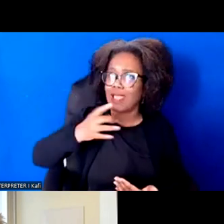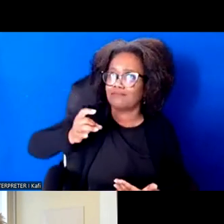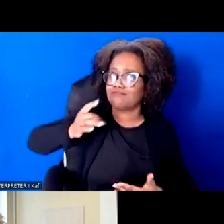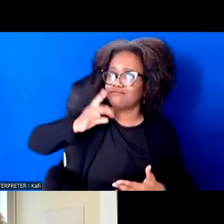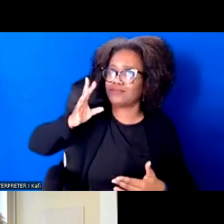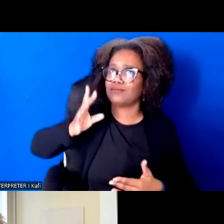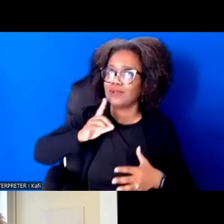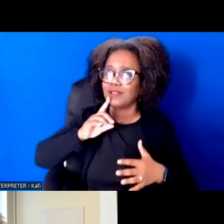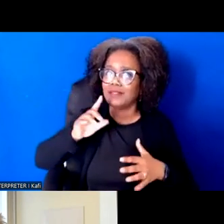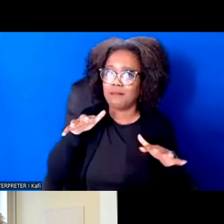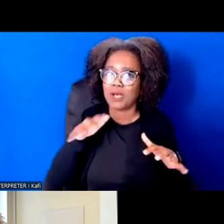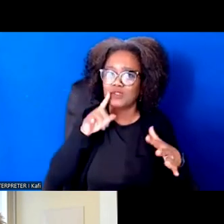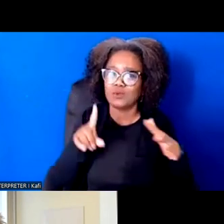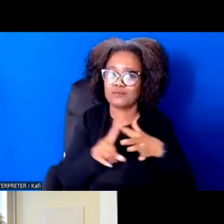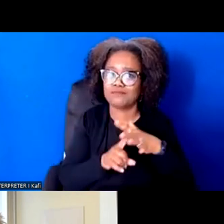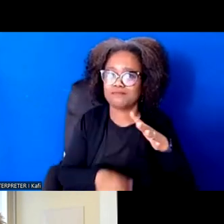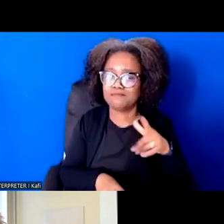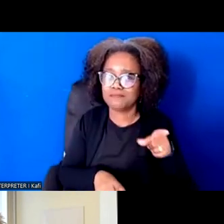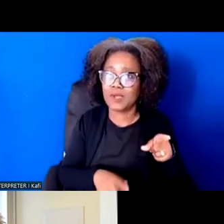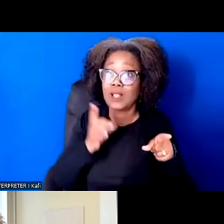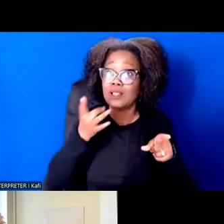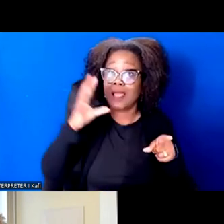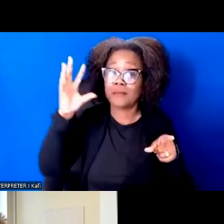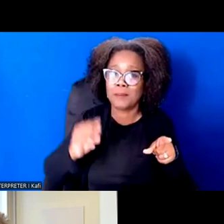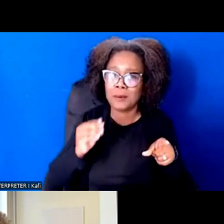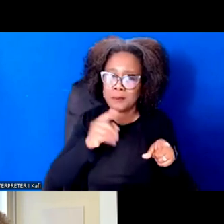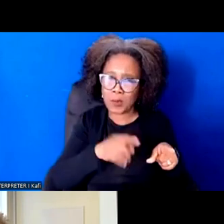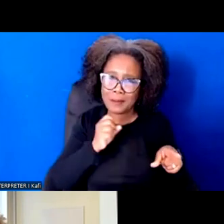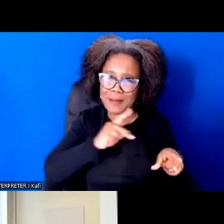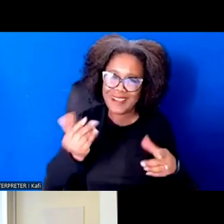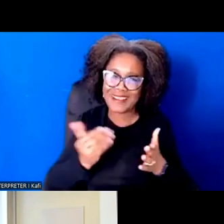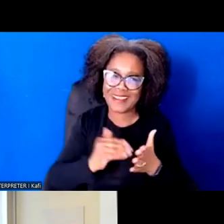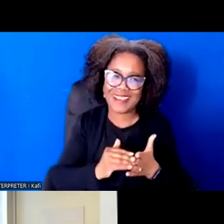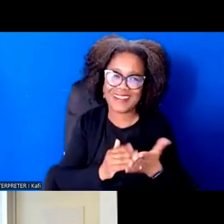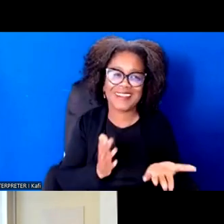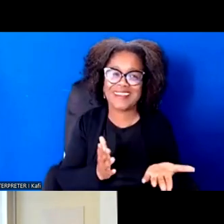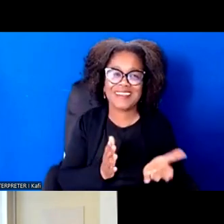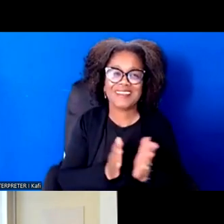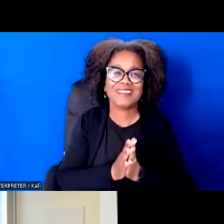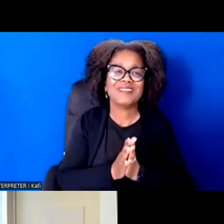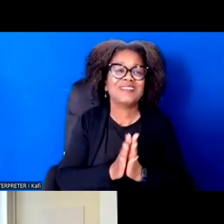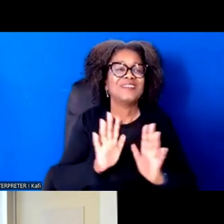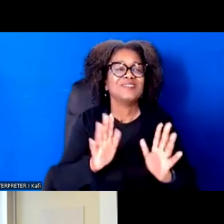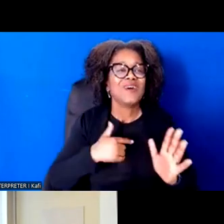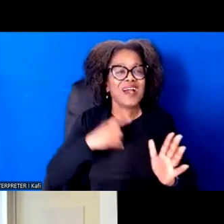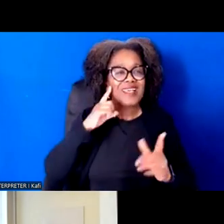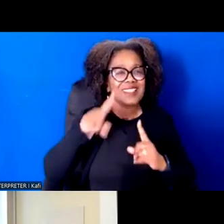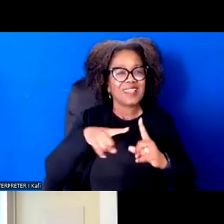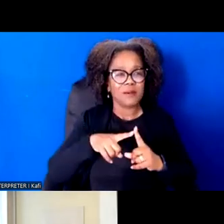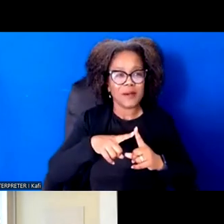And I've been using Kennedy's moonshot as an example, and people may call me and be